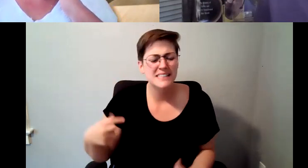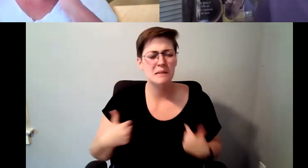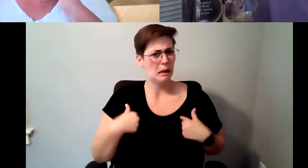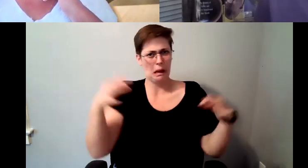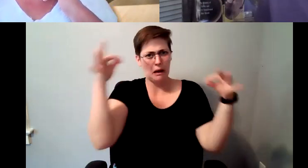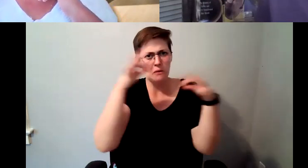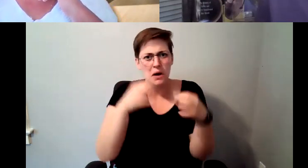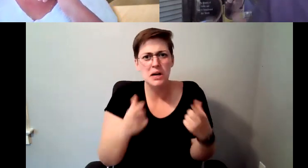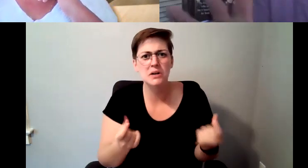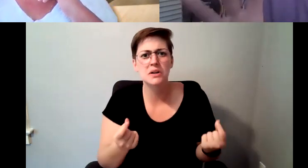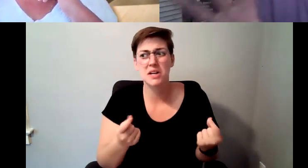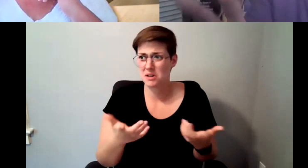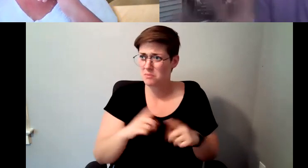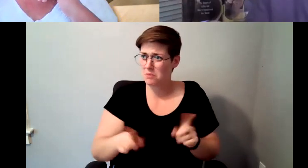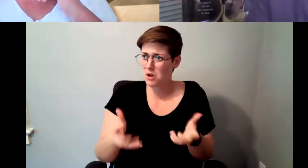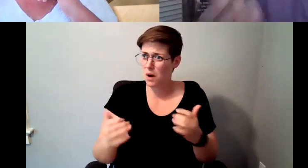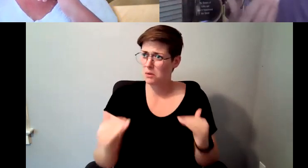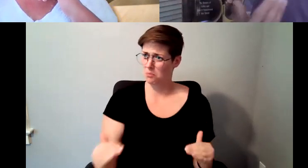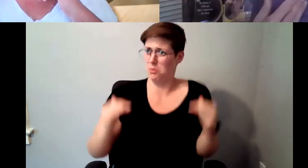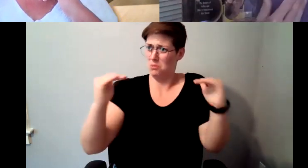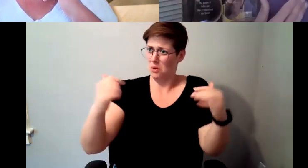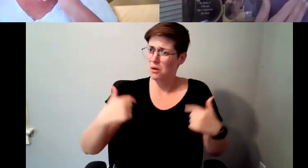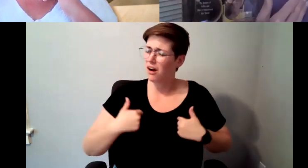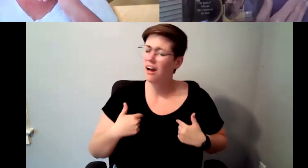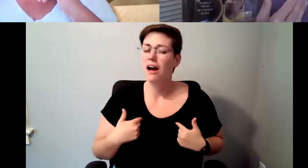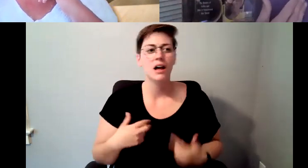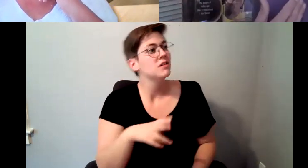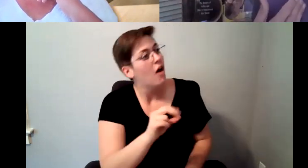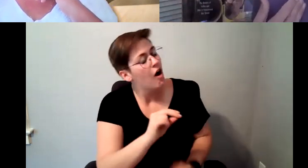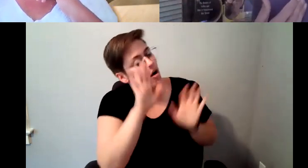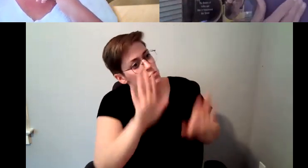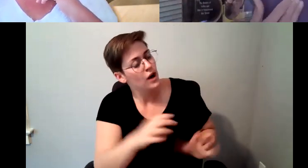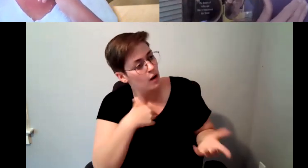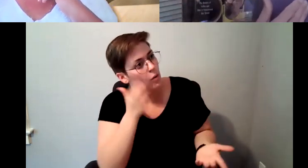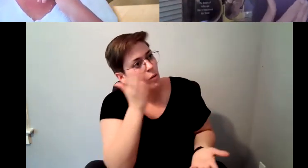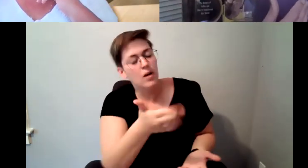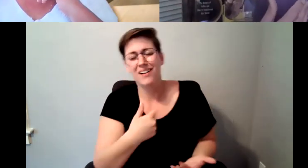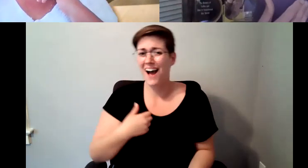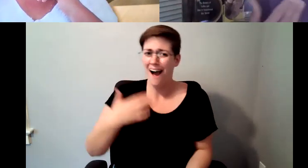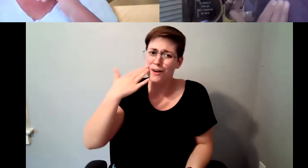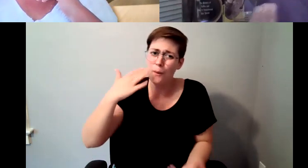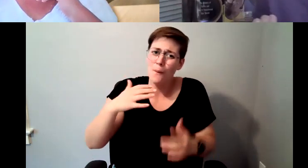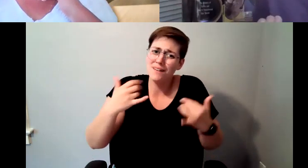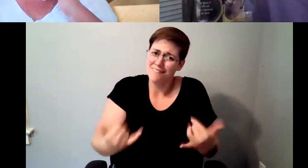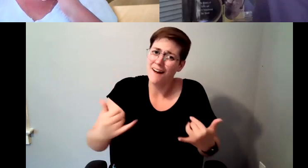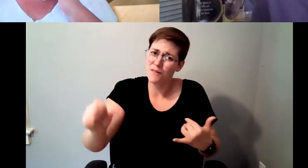D. Major Cohen: And yet, you want to promote me and they said no, no, no you'll be great, and I know now that the only reason it really wanted me to do that is because I was the